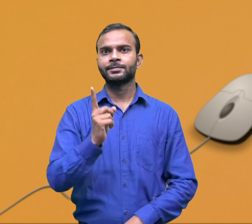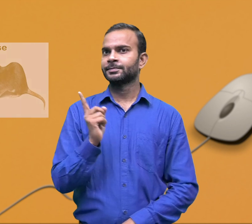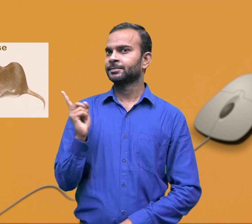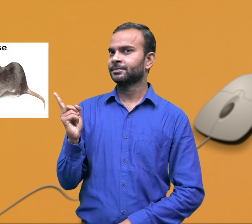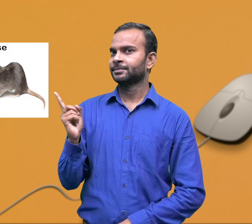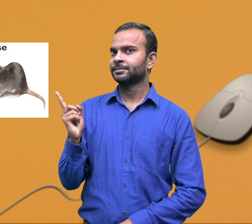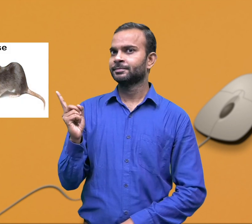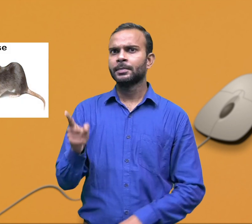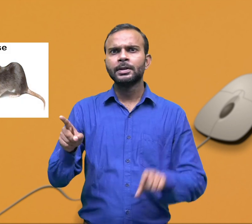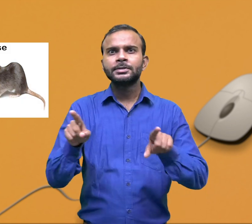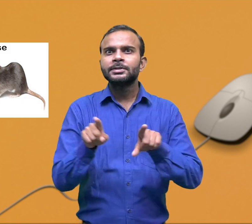Take a look at this picture.